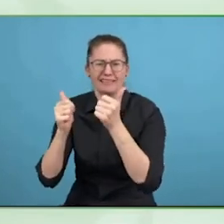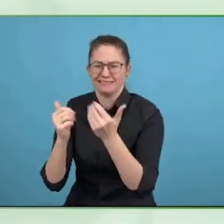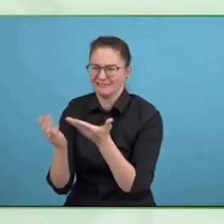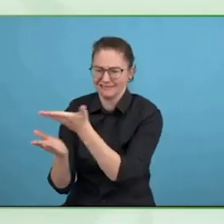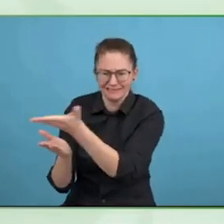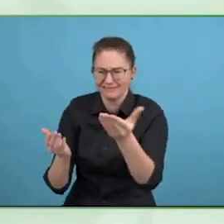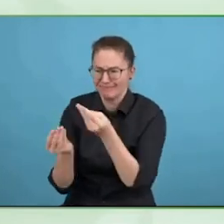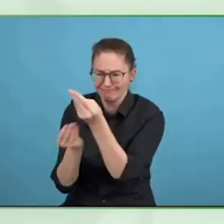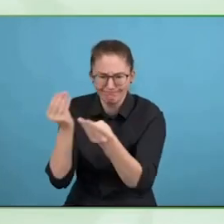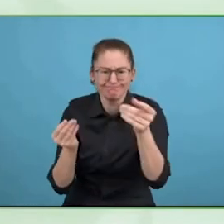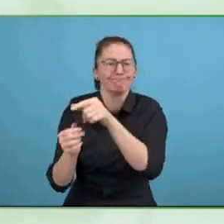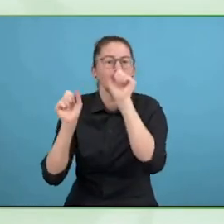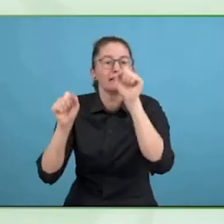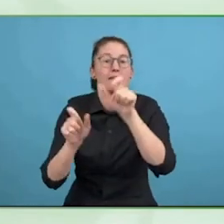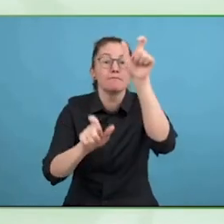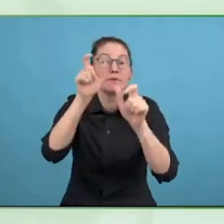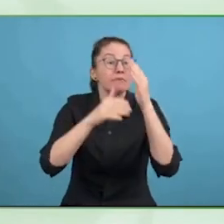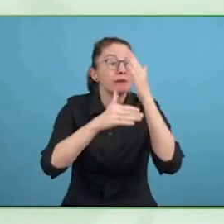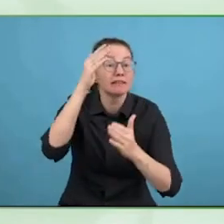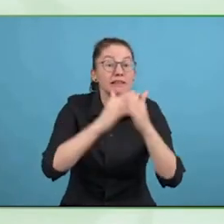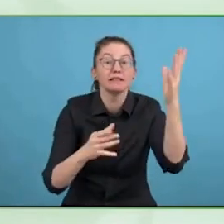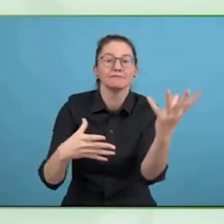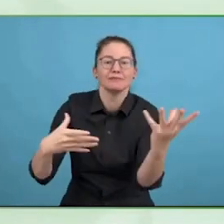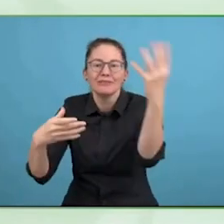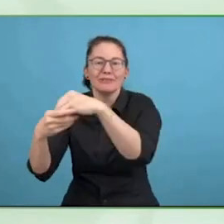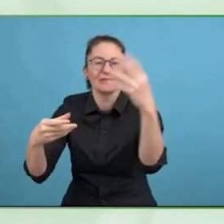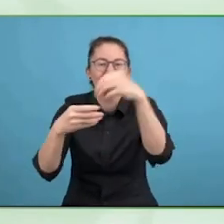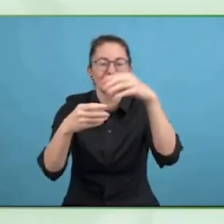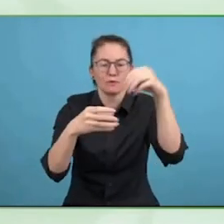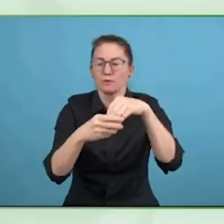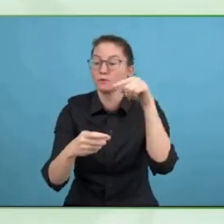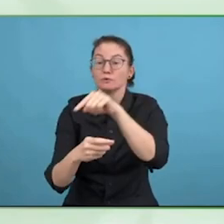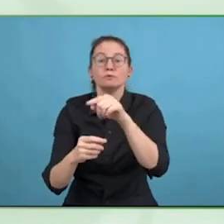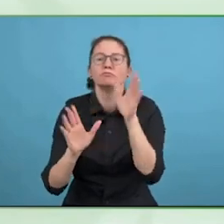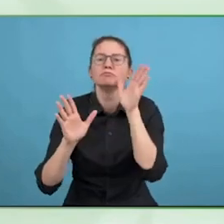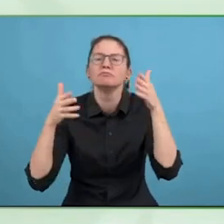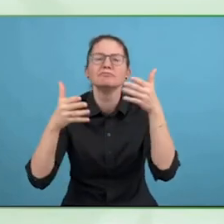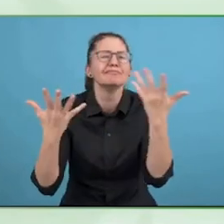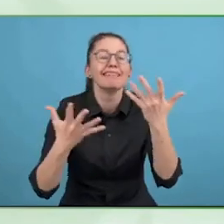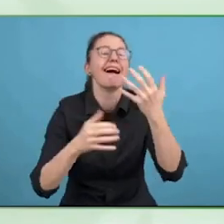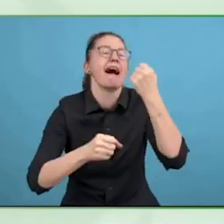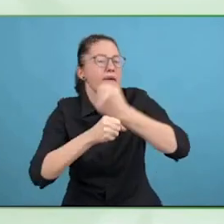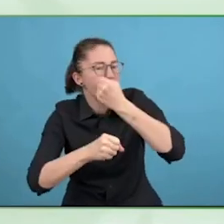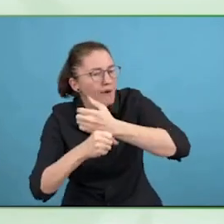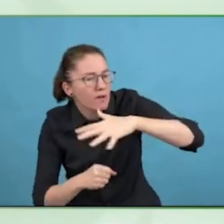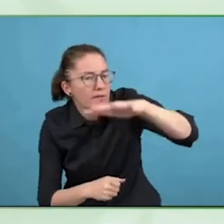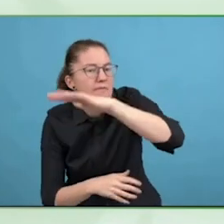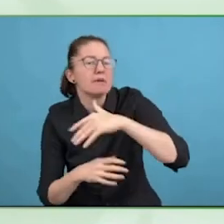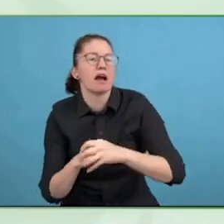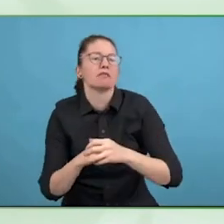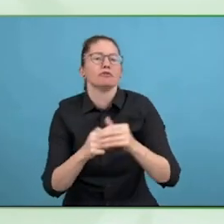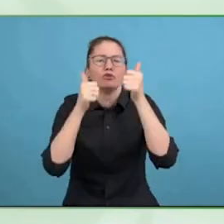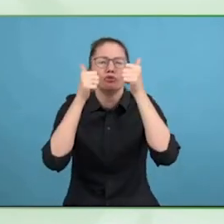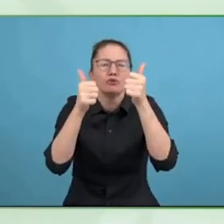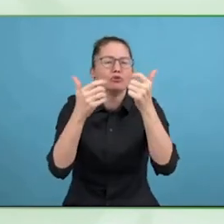including of course Atos represented by Neil and the chair of the network next year.